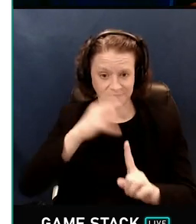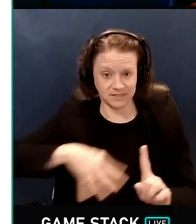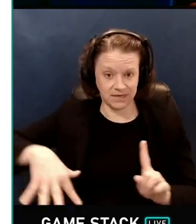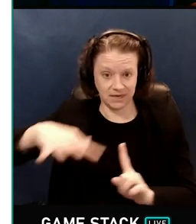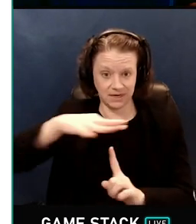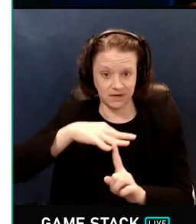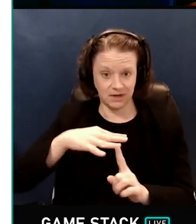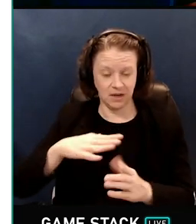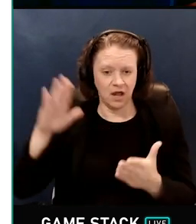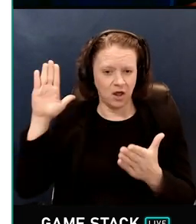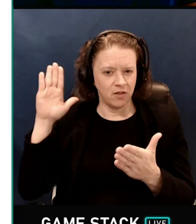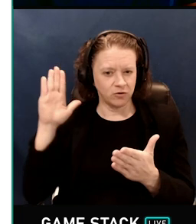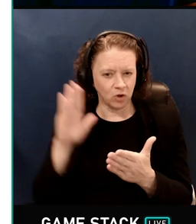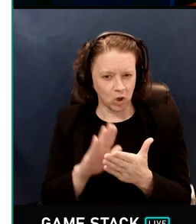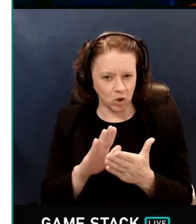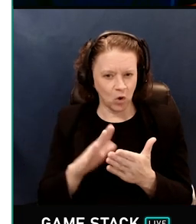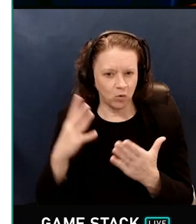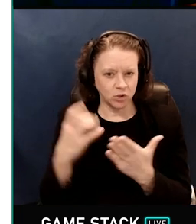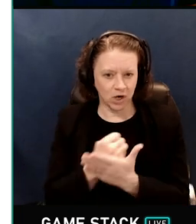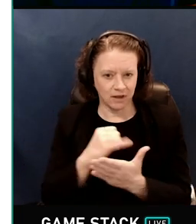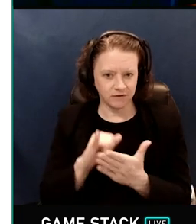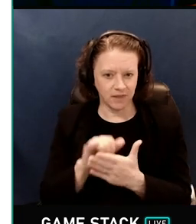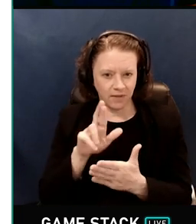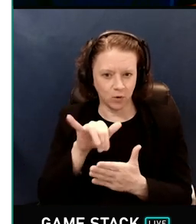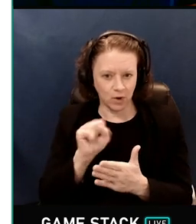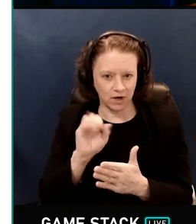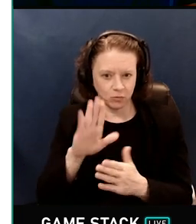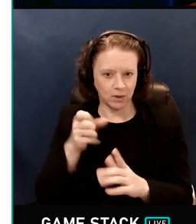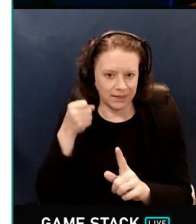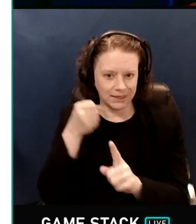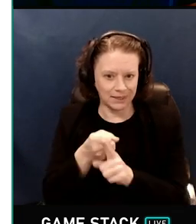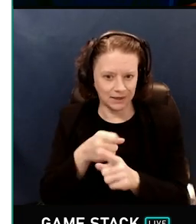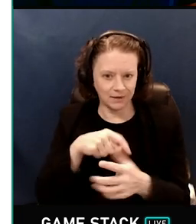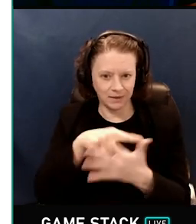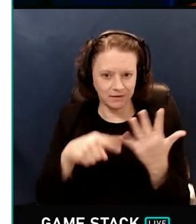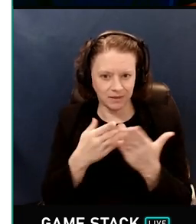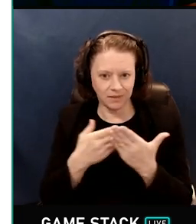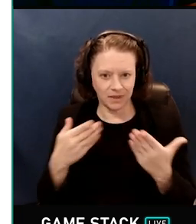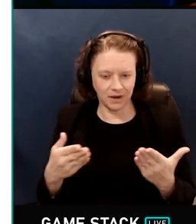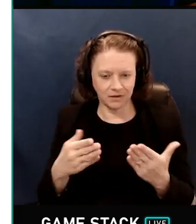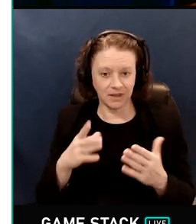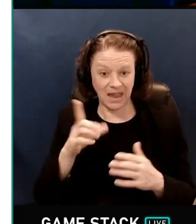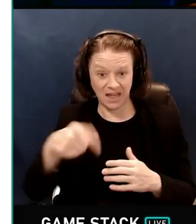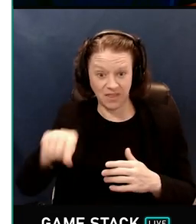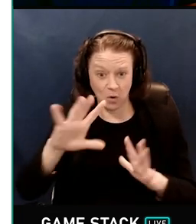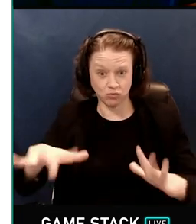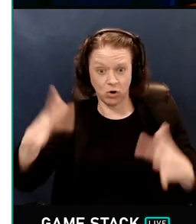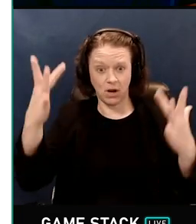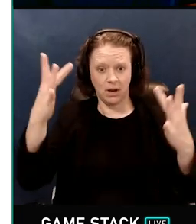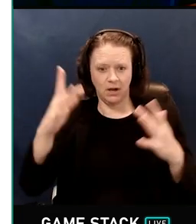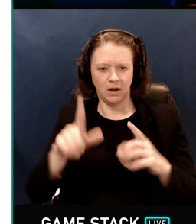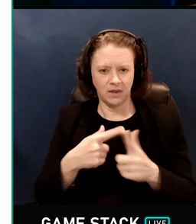The low chance of rays hitting these things, coupled with the high brightness of them, leads to a